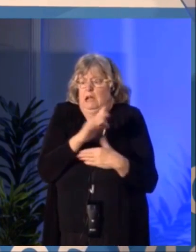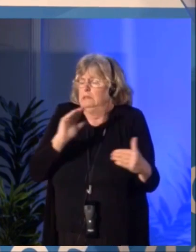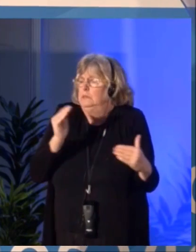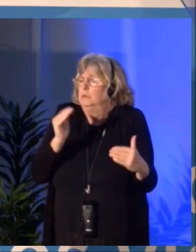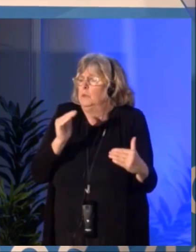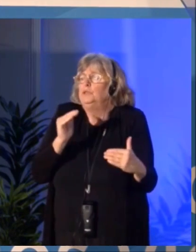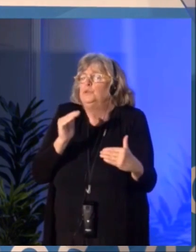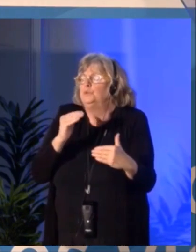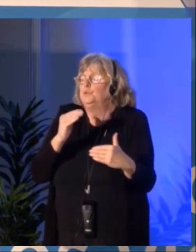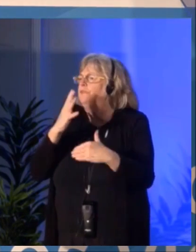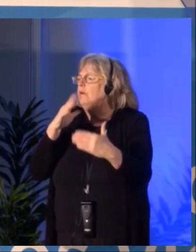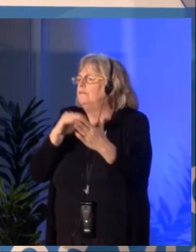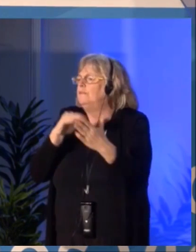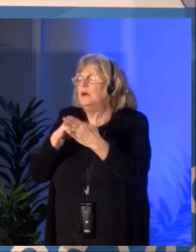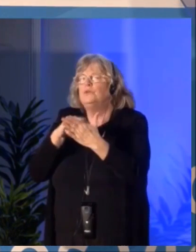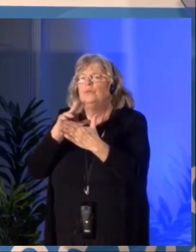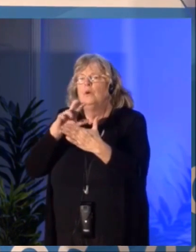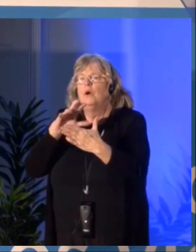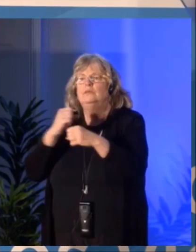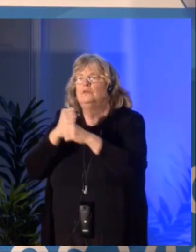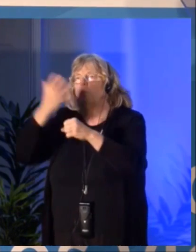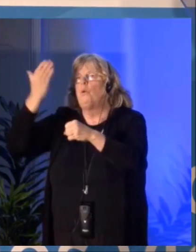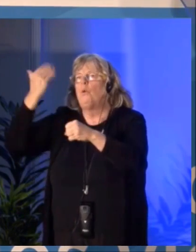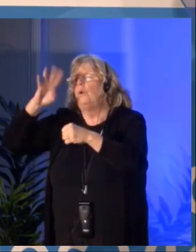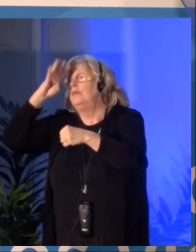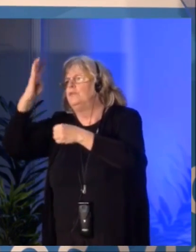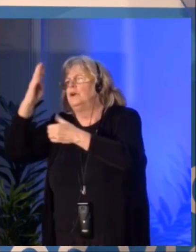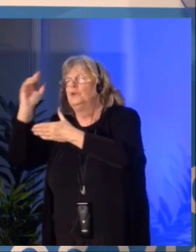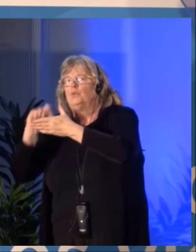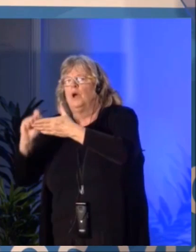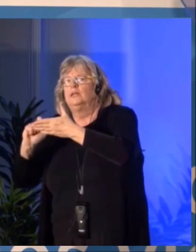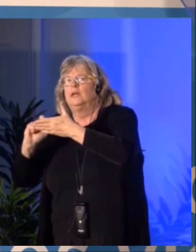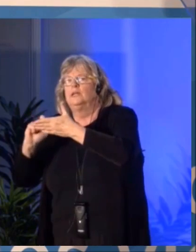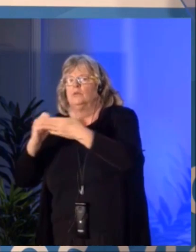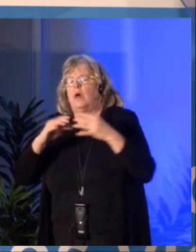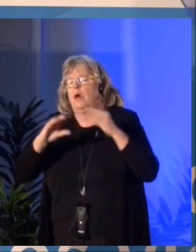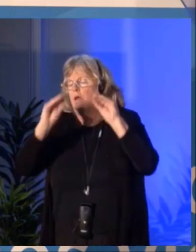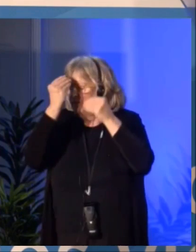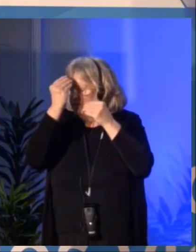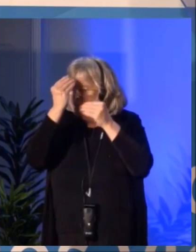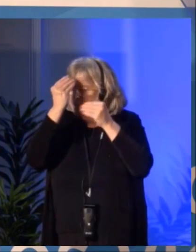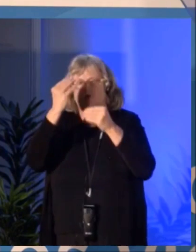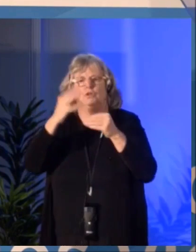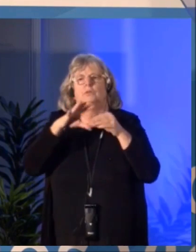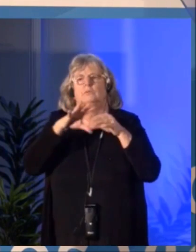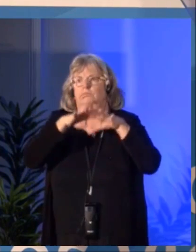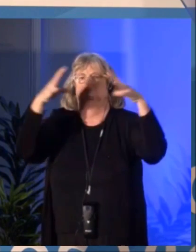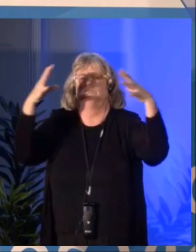and initiatives linked to smart cities. We will also take into account the disparities of scale